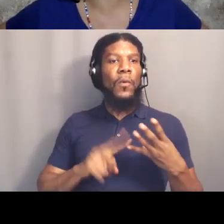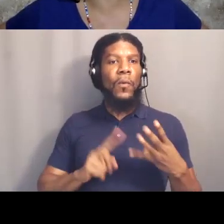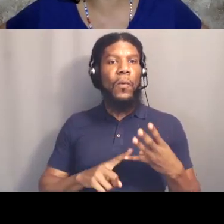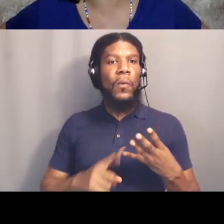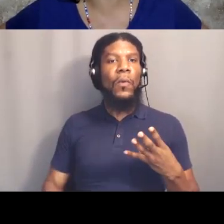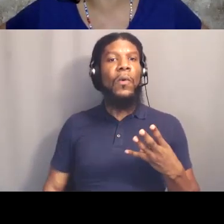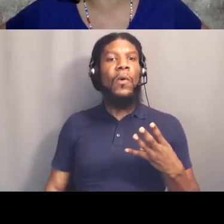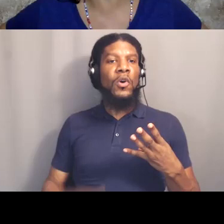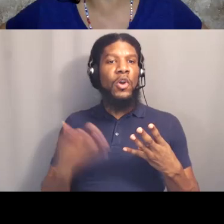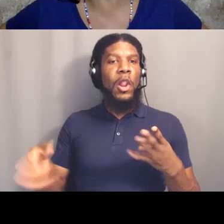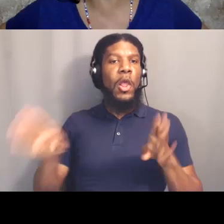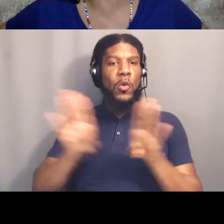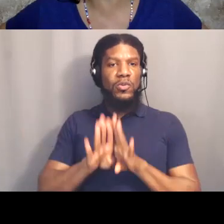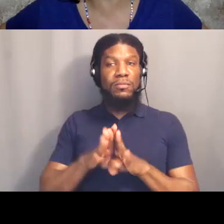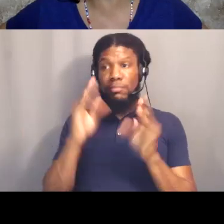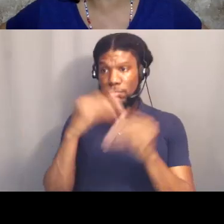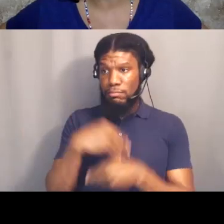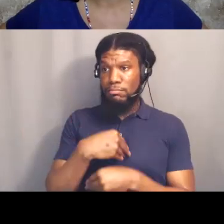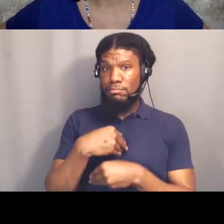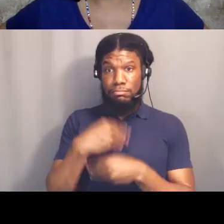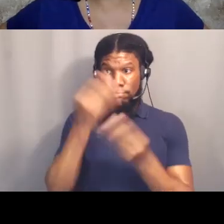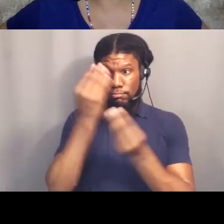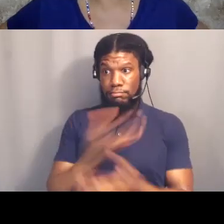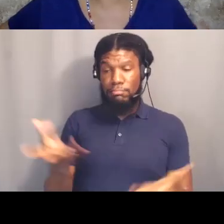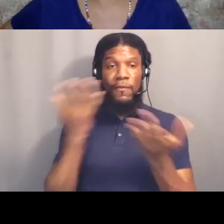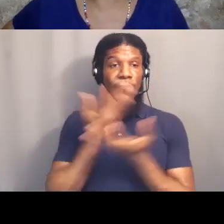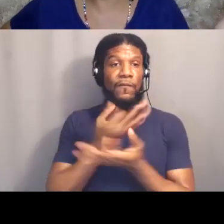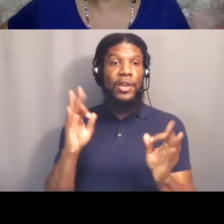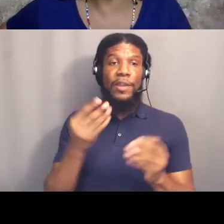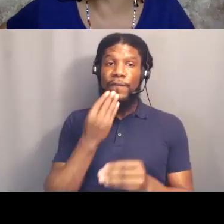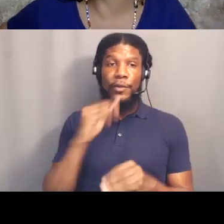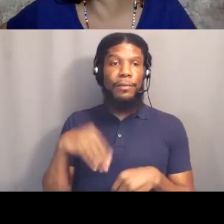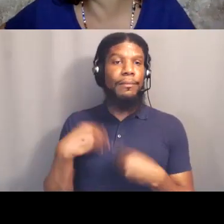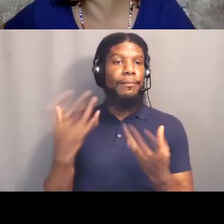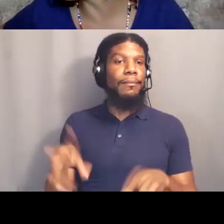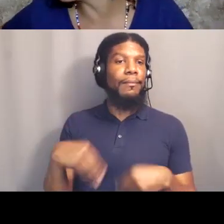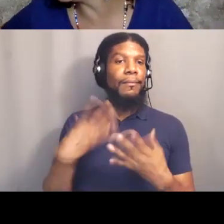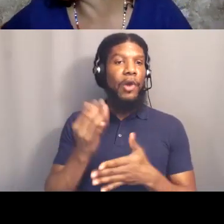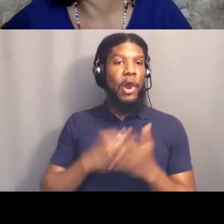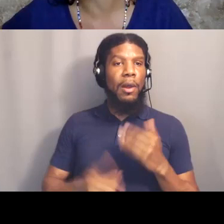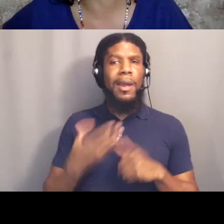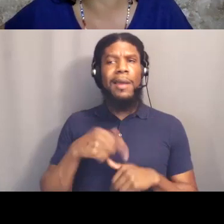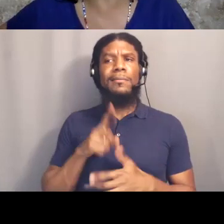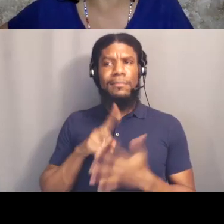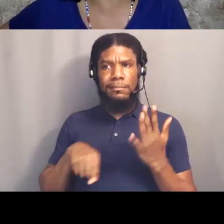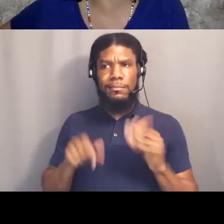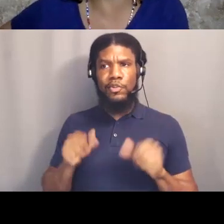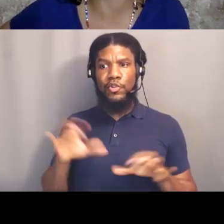Don't miss it, there'll be free food, free arts. And then there's things you can do right now. And, I think, we're right at one o'clock